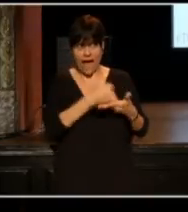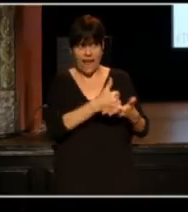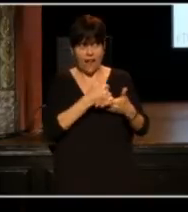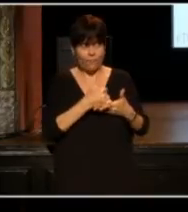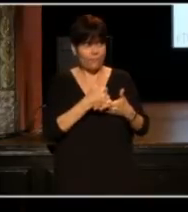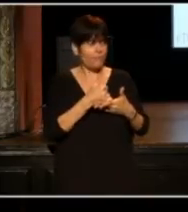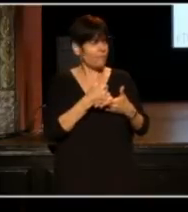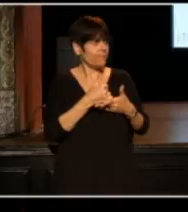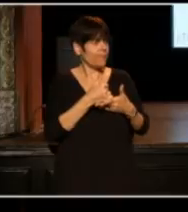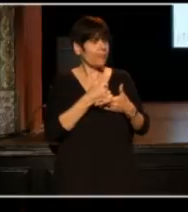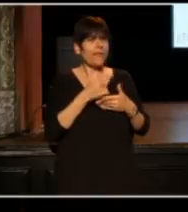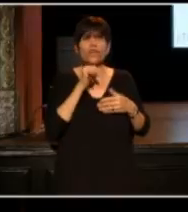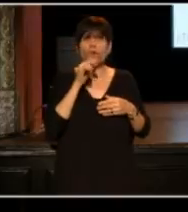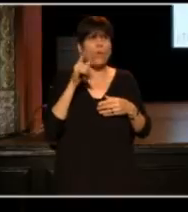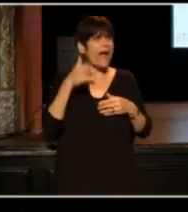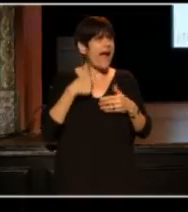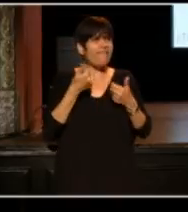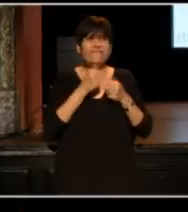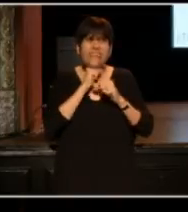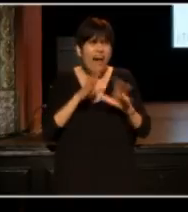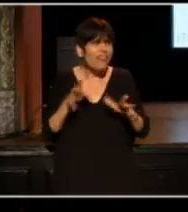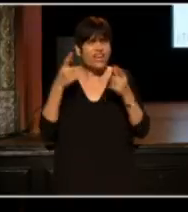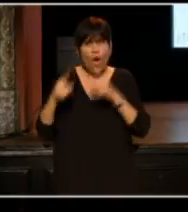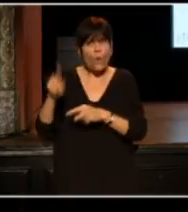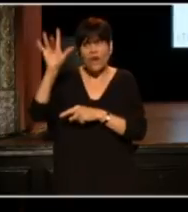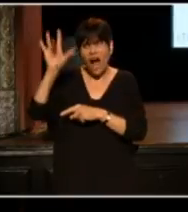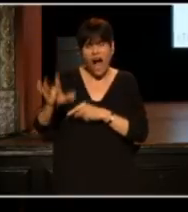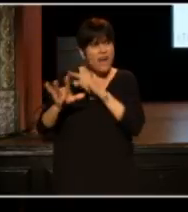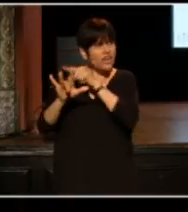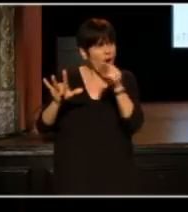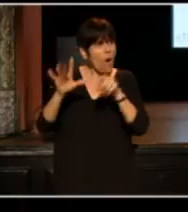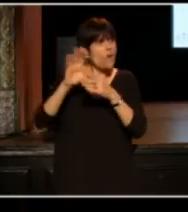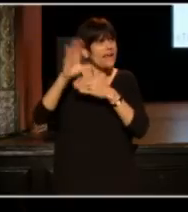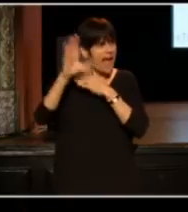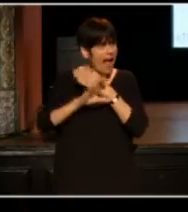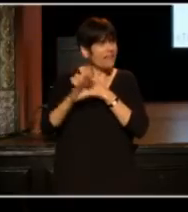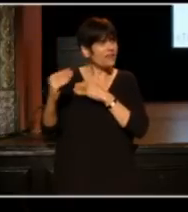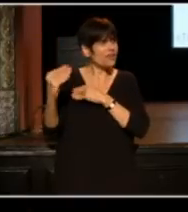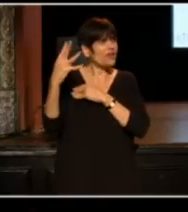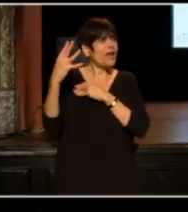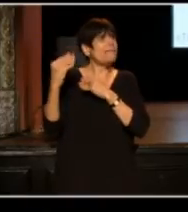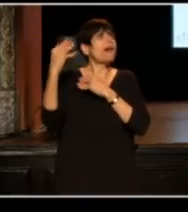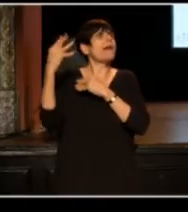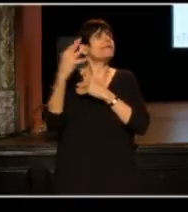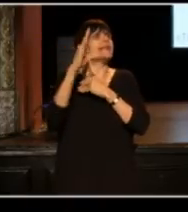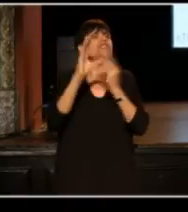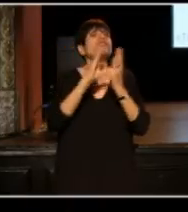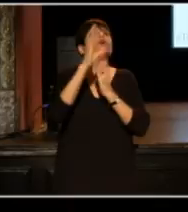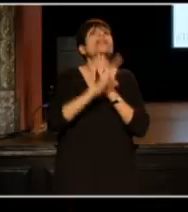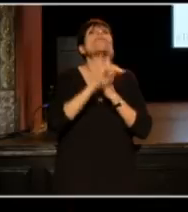because you don't actually have anything going on. This auto populate calendar with real events,